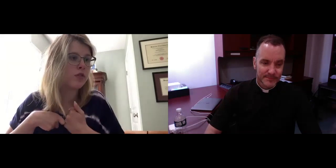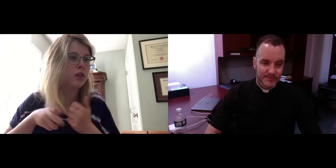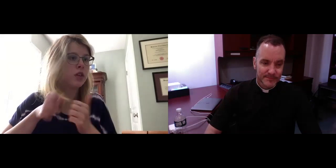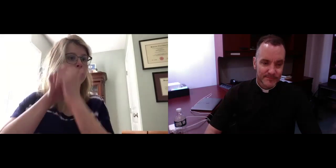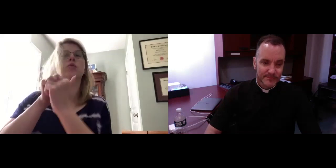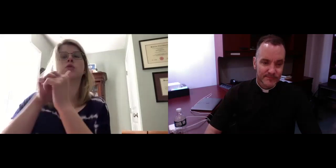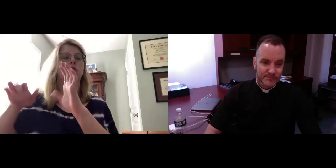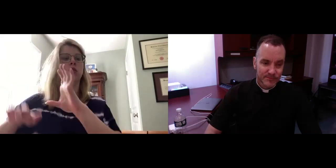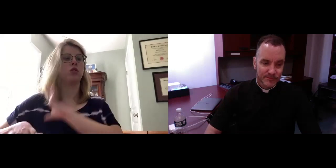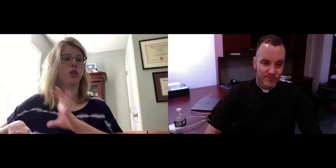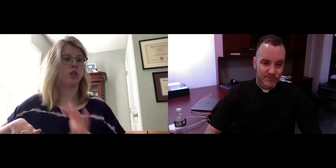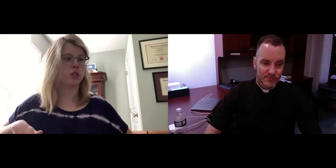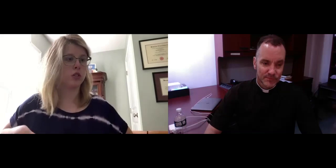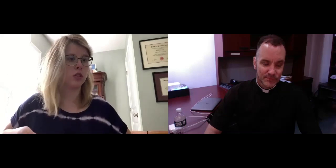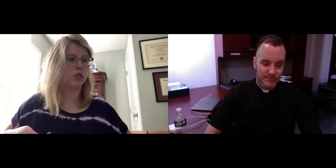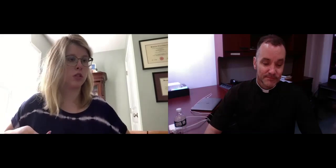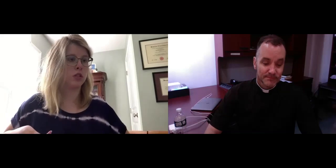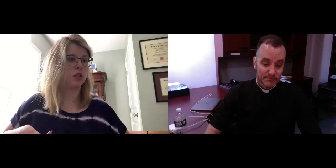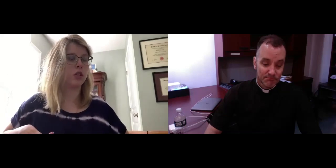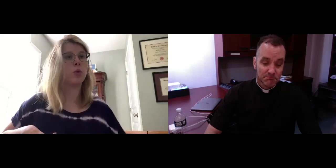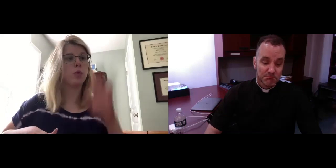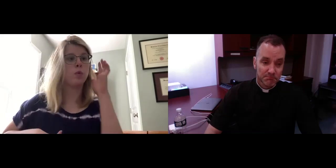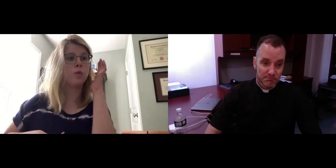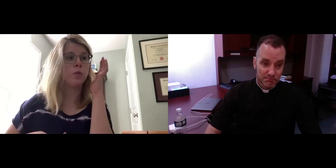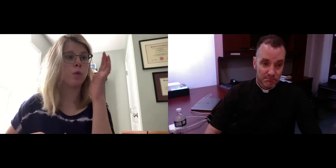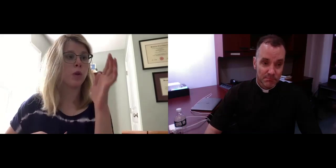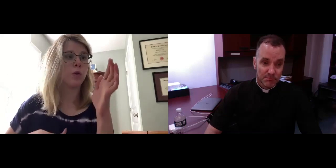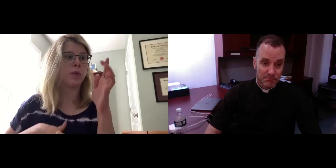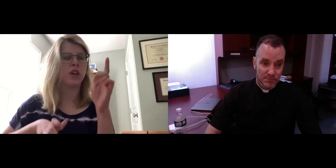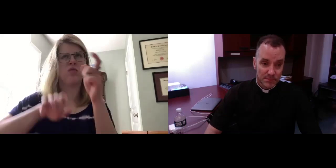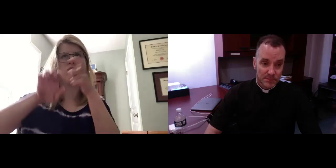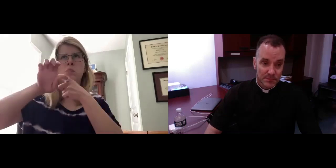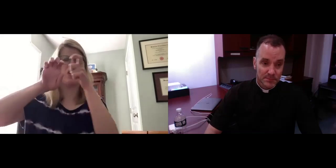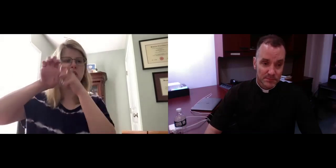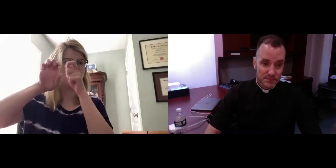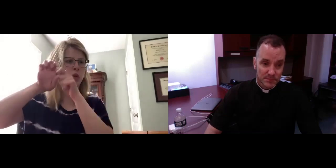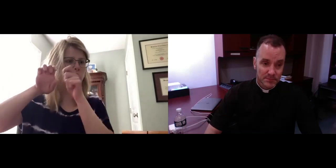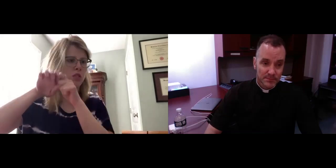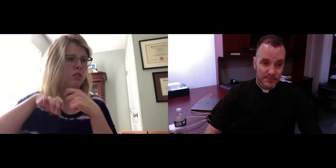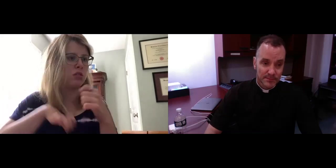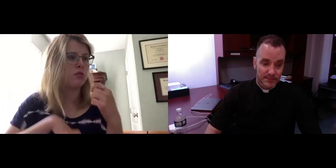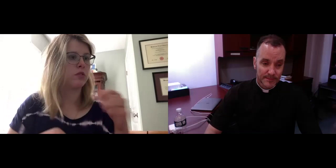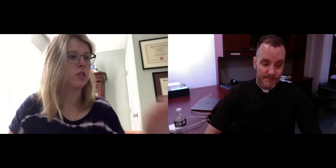want to live religiously in Christ Jesus will be persecuted.